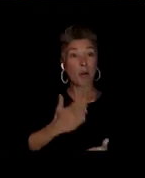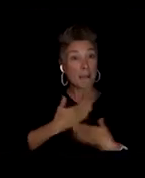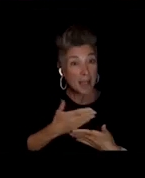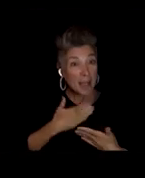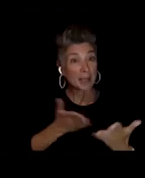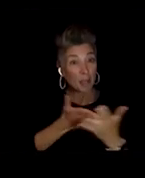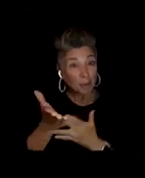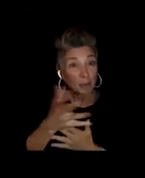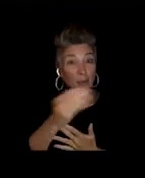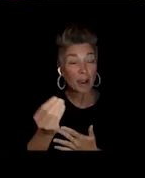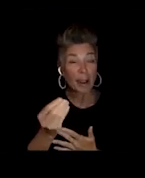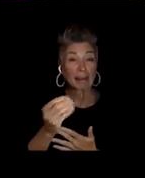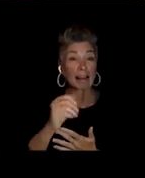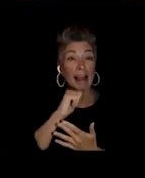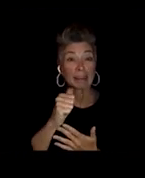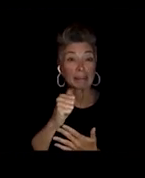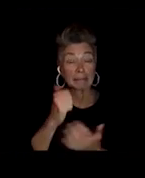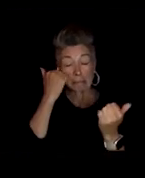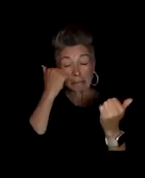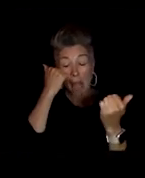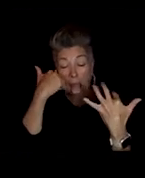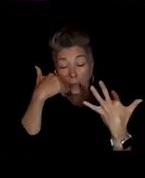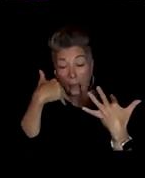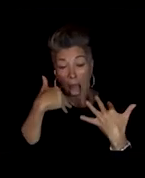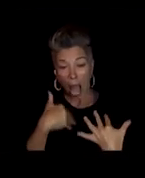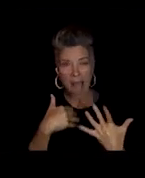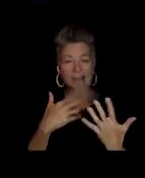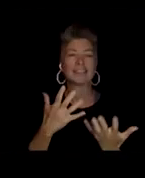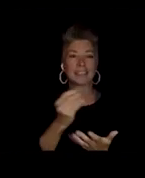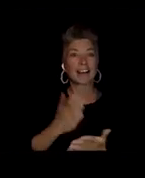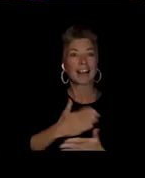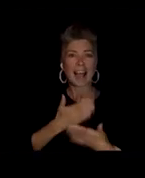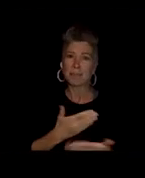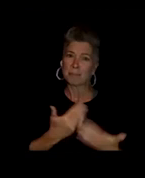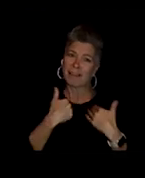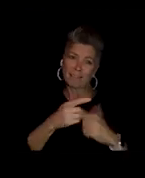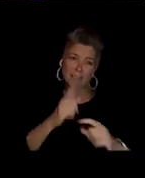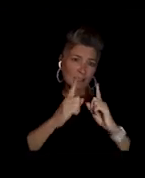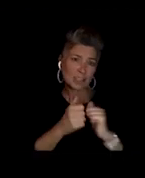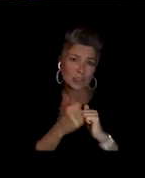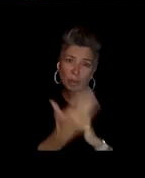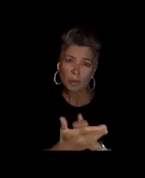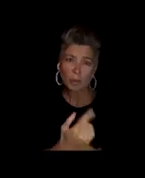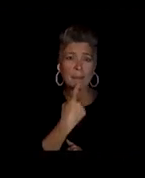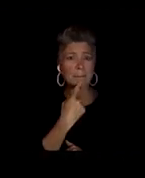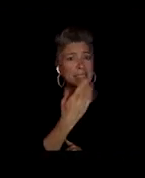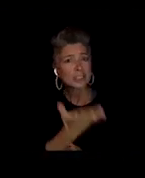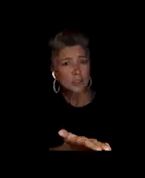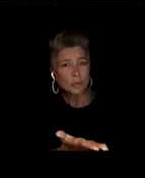for time to kind of have conversation with you. I know. I miss you, Naomi, in this pandemic, so.